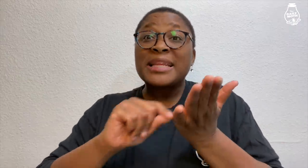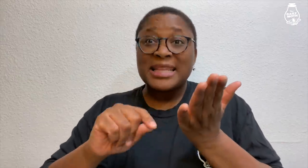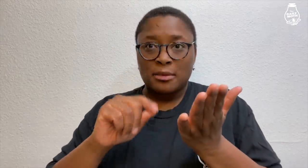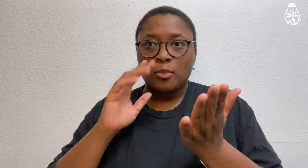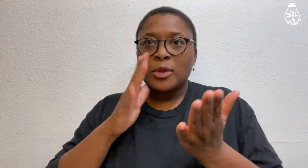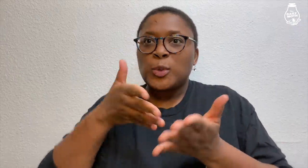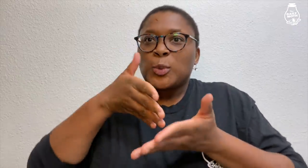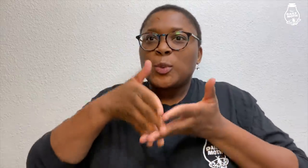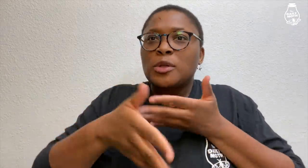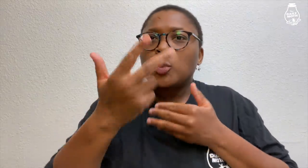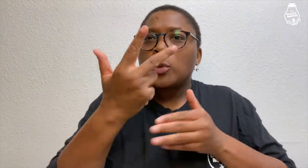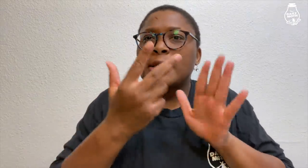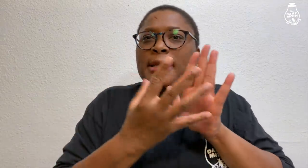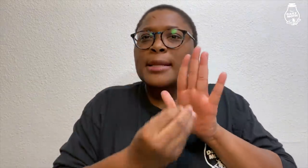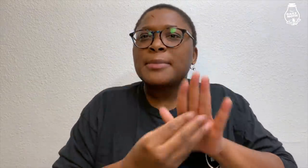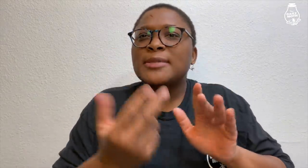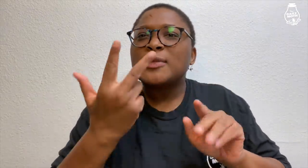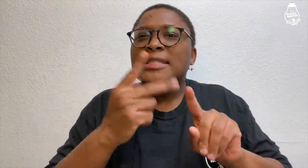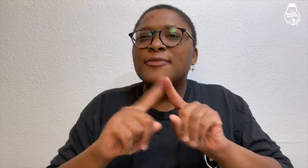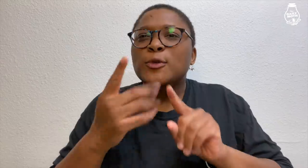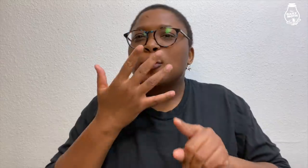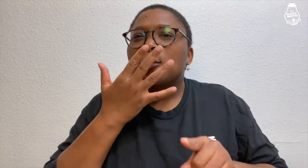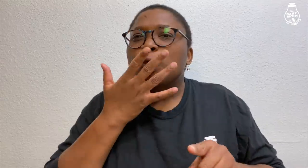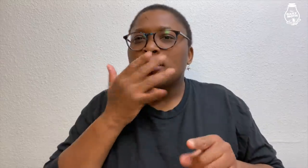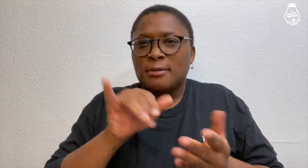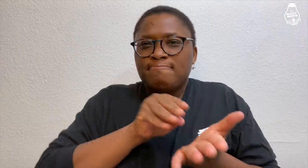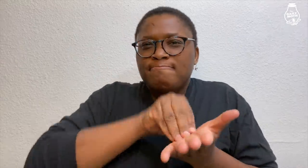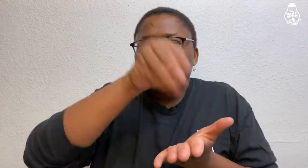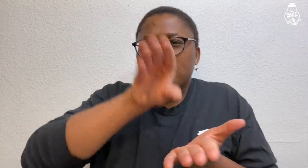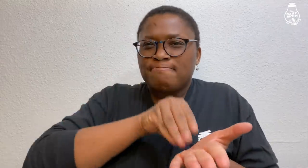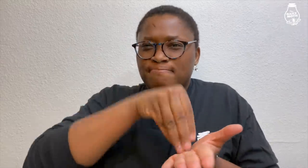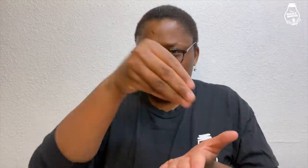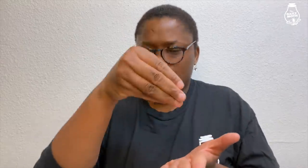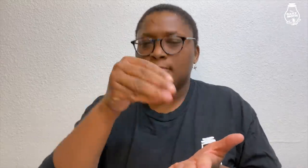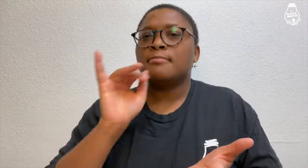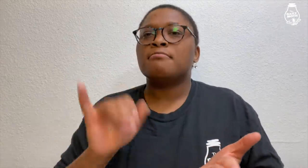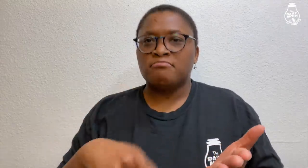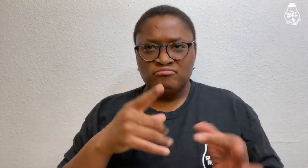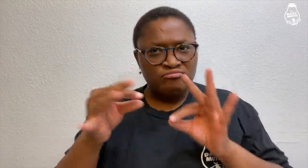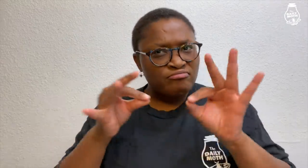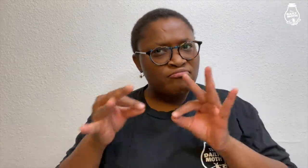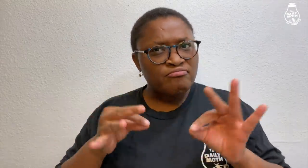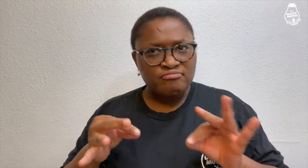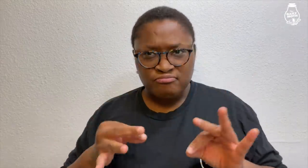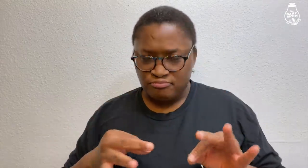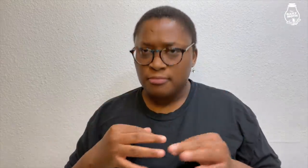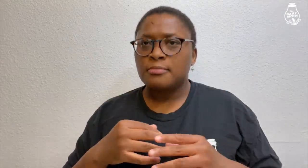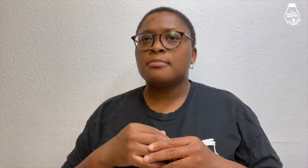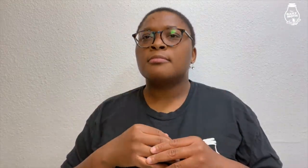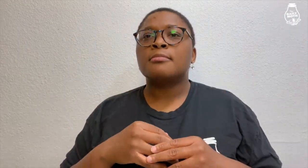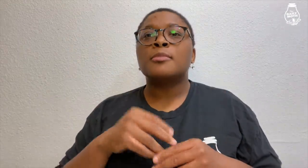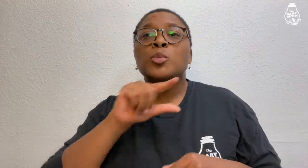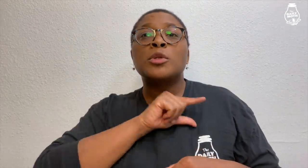and there will be three copies in three different colors of that information. The staff explained that in court.